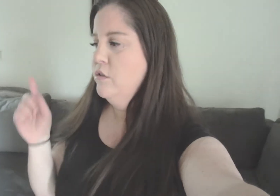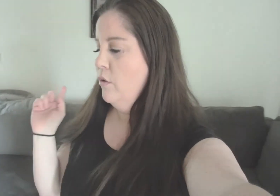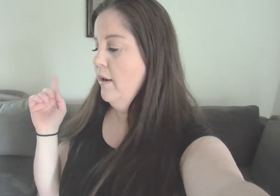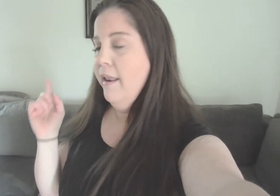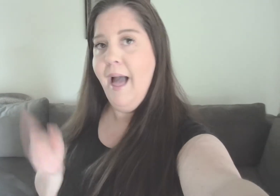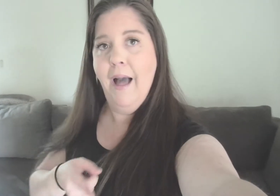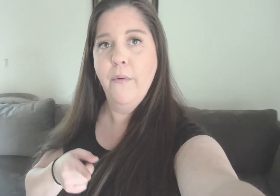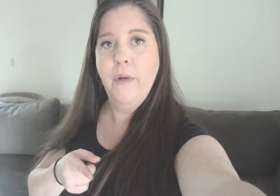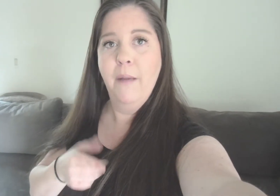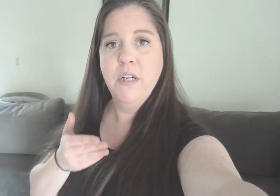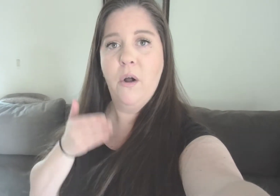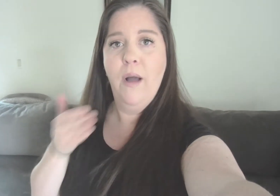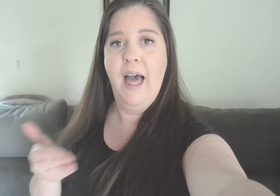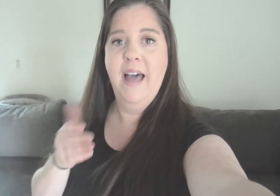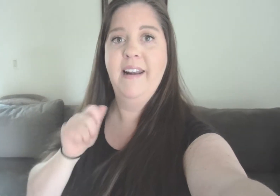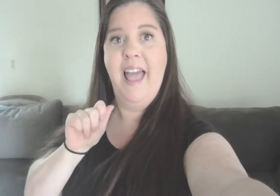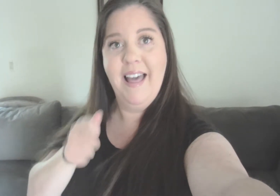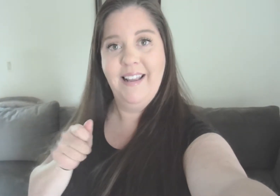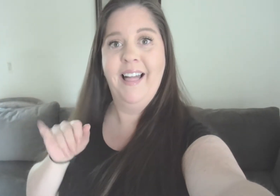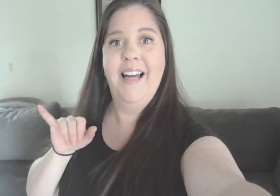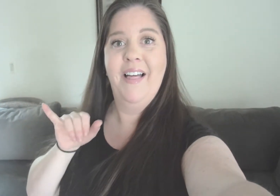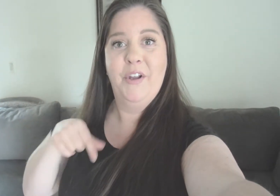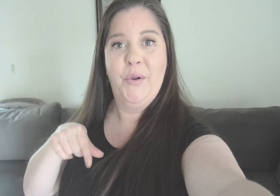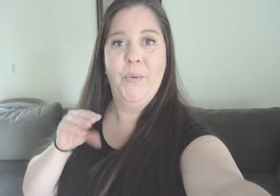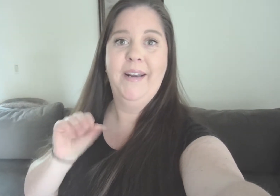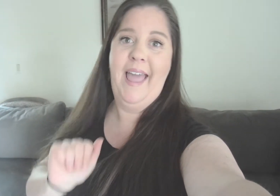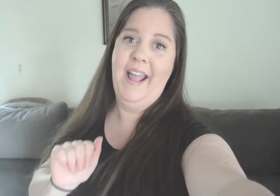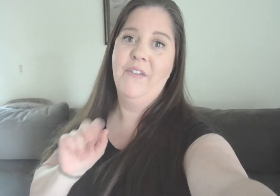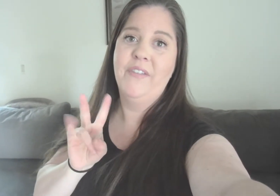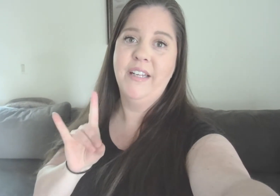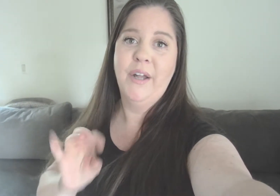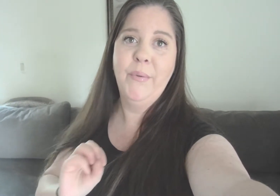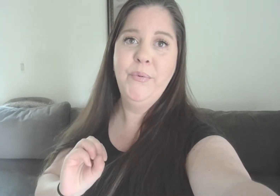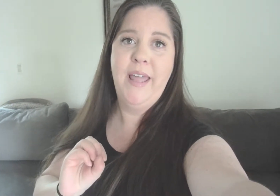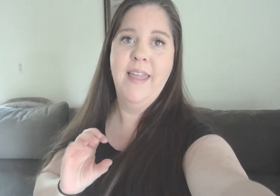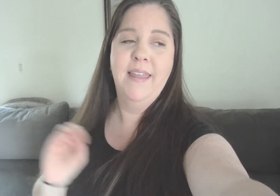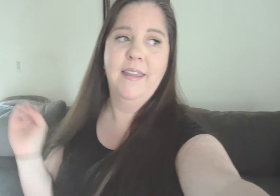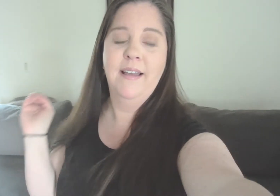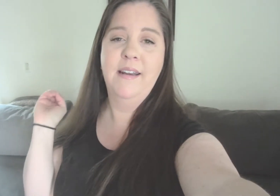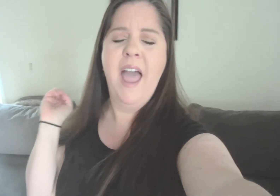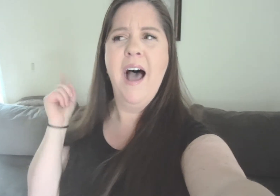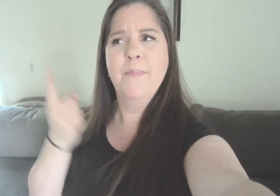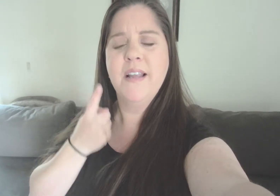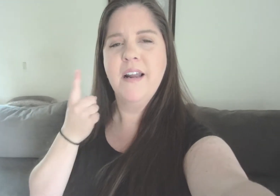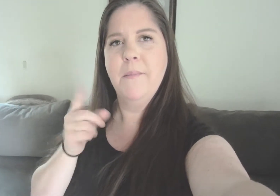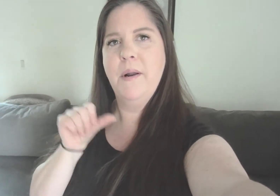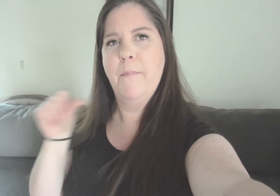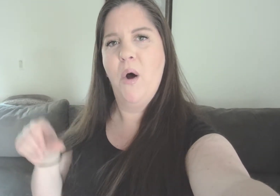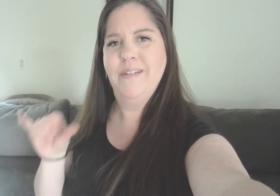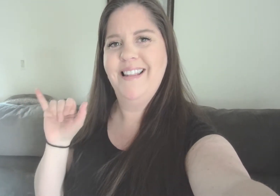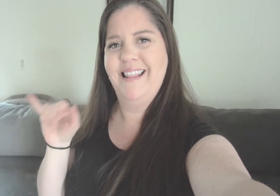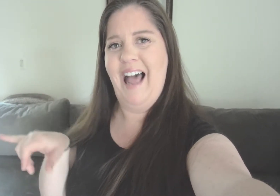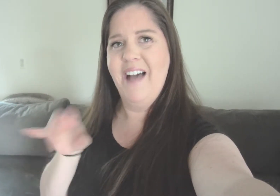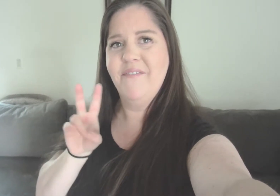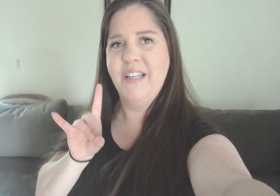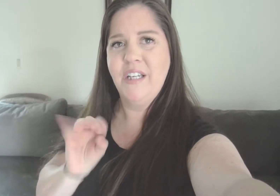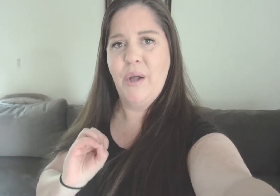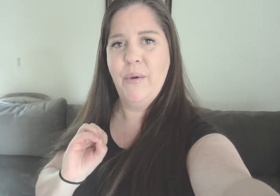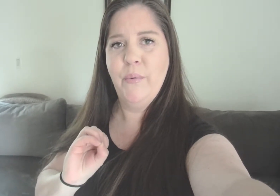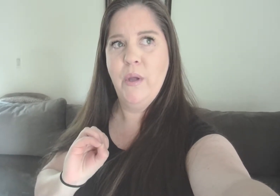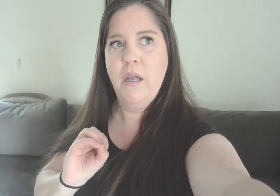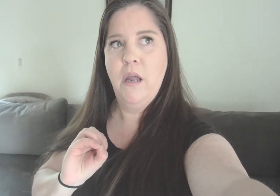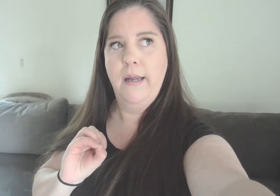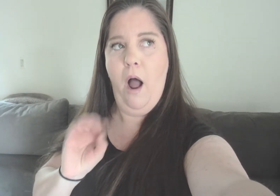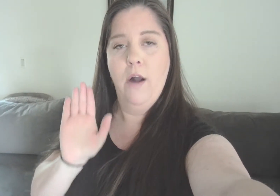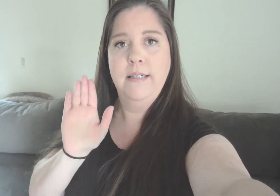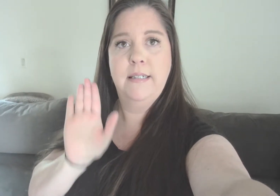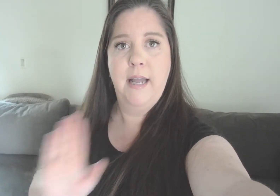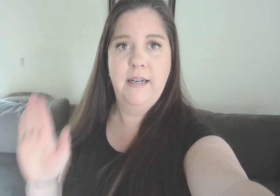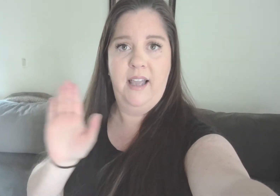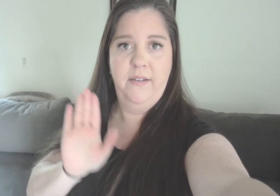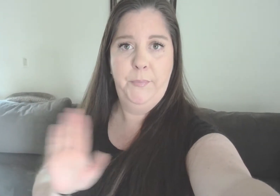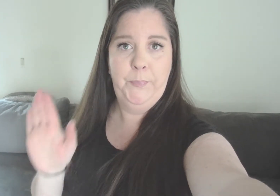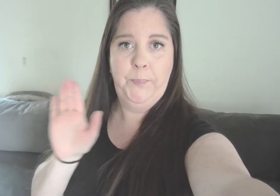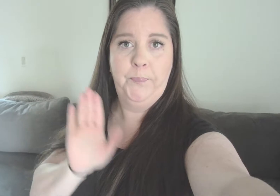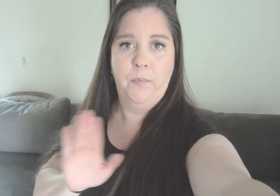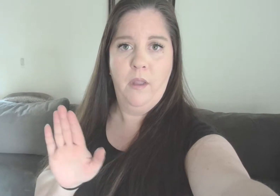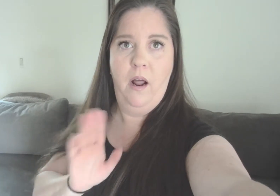So now I'm gonna go ahead and edit the Q & A video and I'm thinking I'm gonna post that video on Sunday